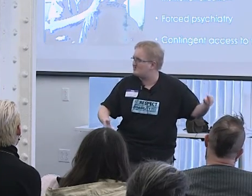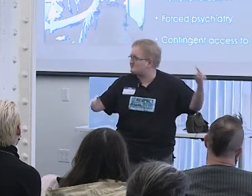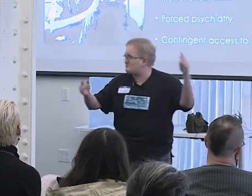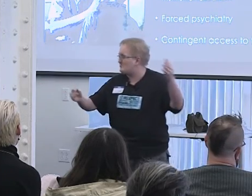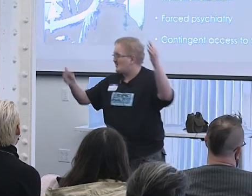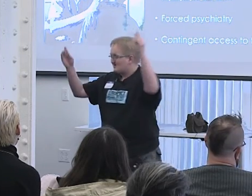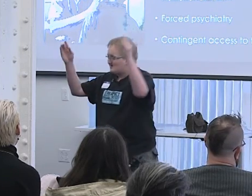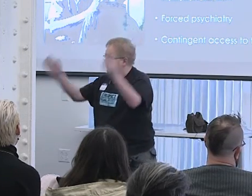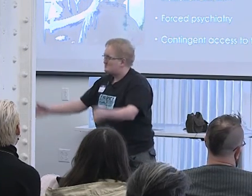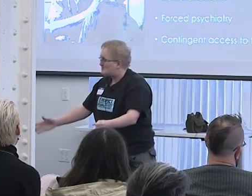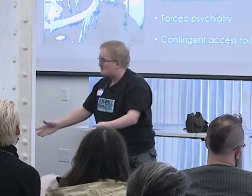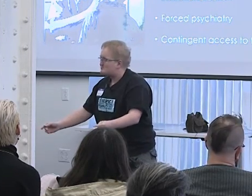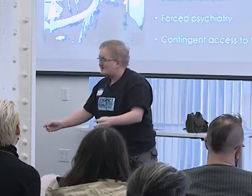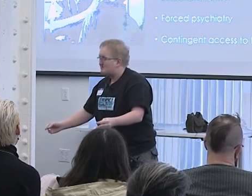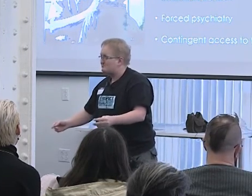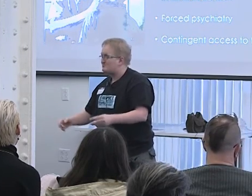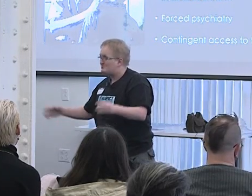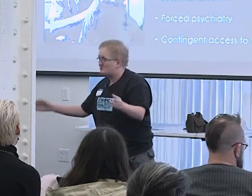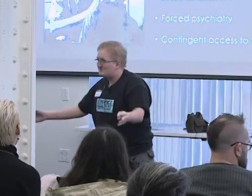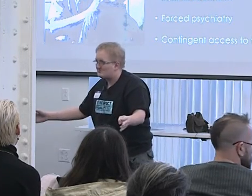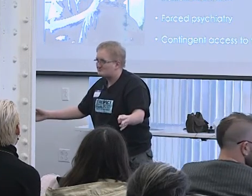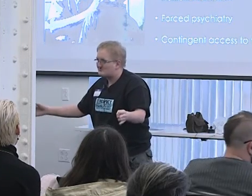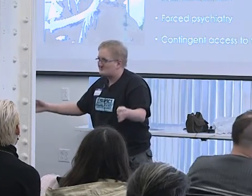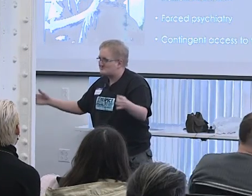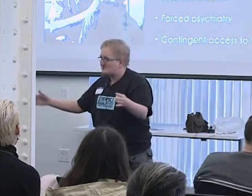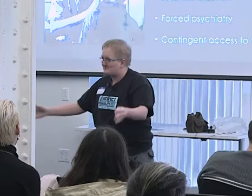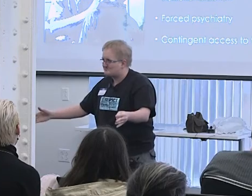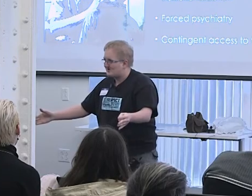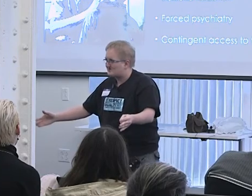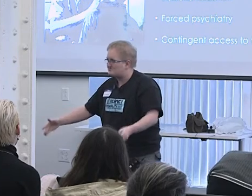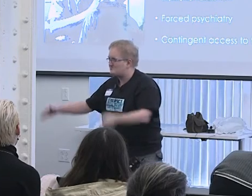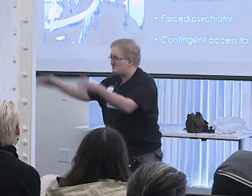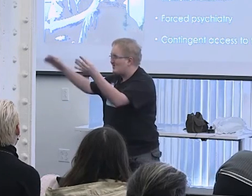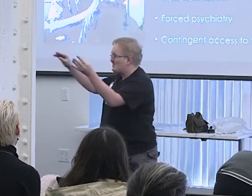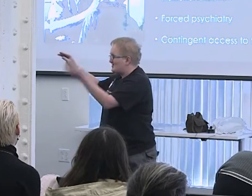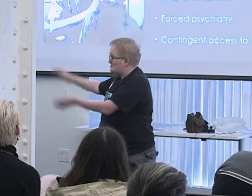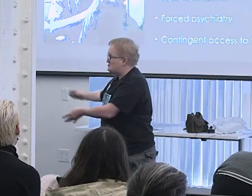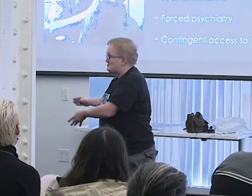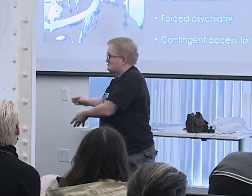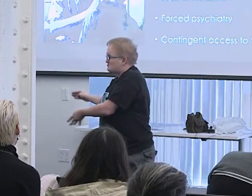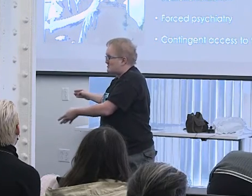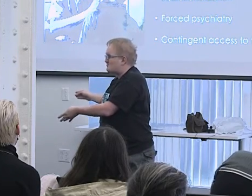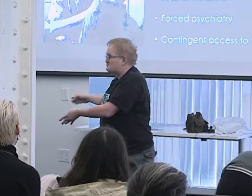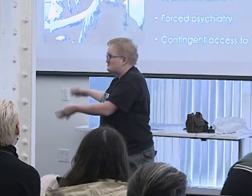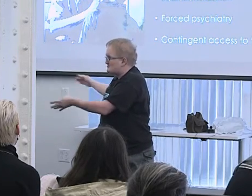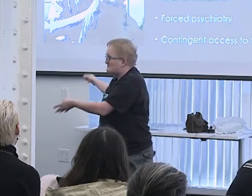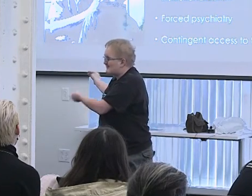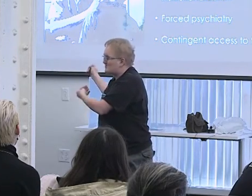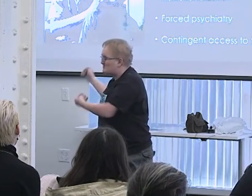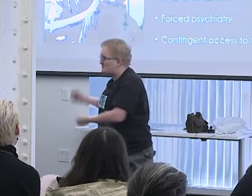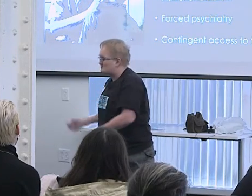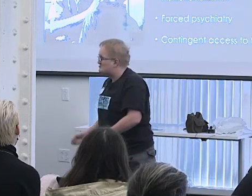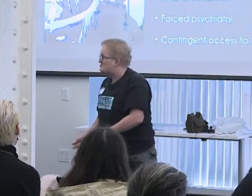to kids who have sex before their parents think they should have sex to kids who are depressed and doing badly in school,